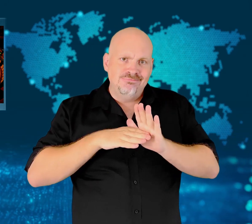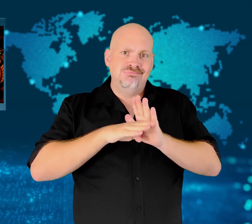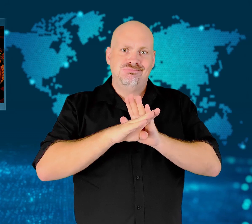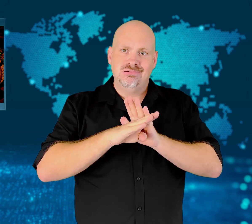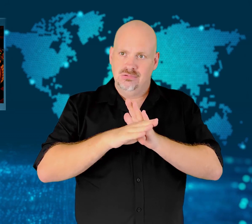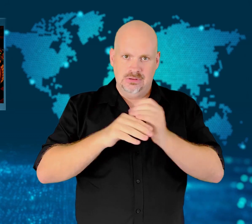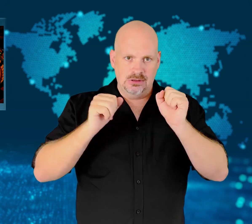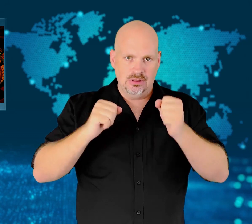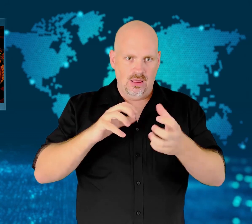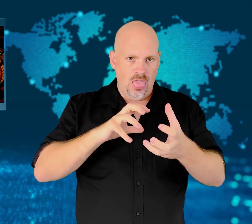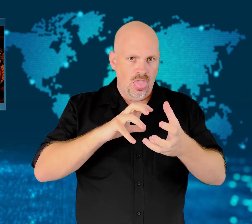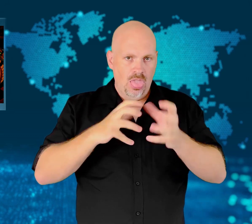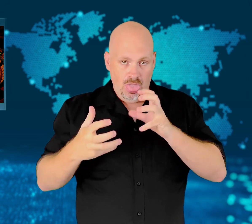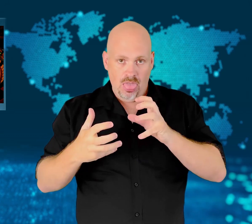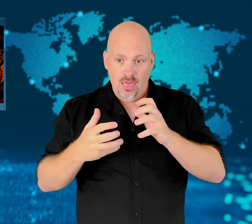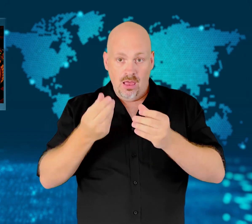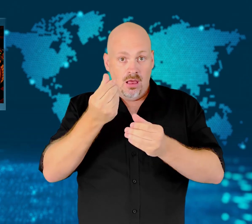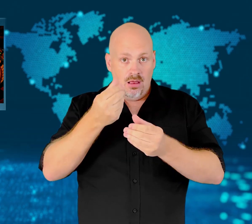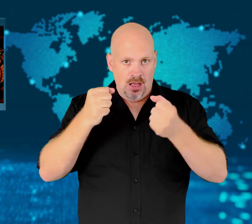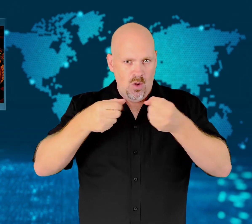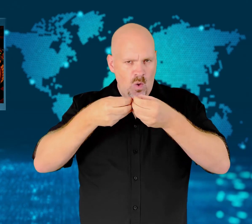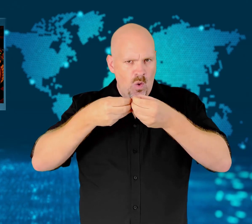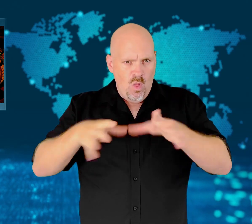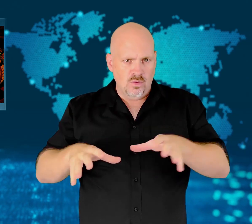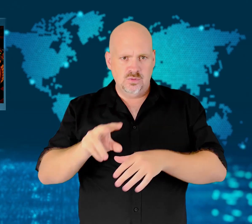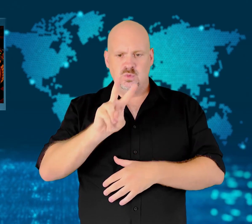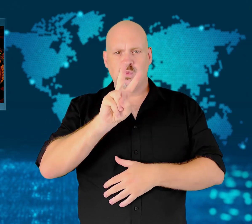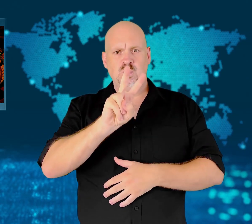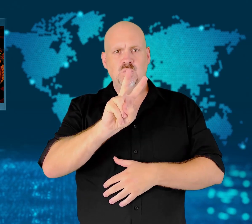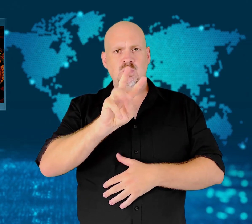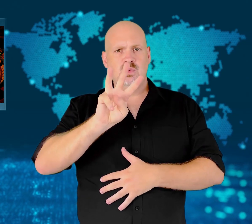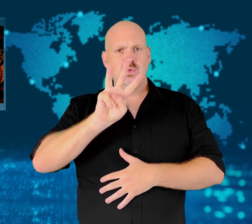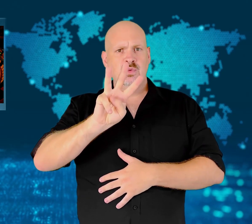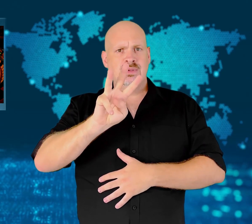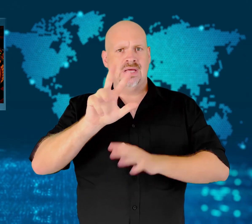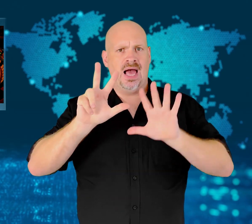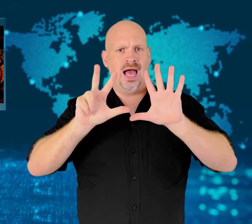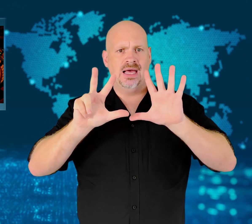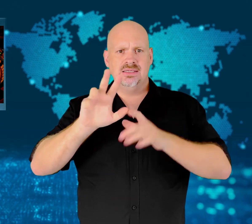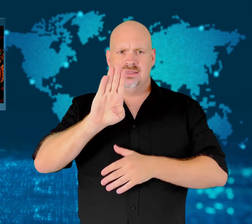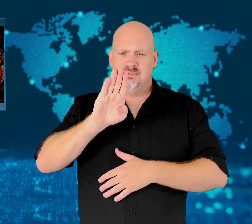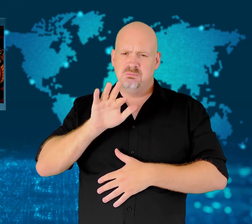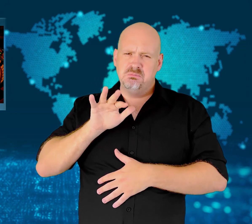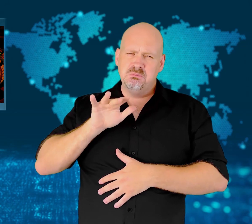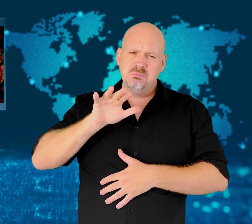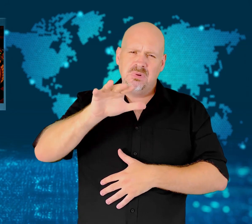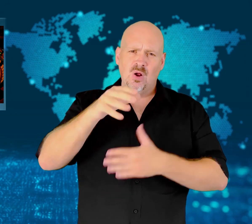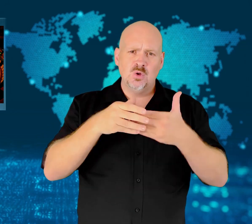If Italy's reforms don't continue, it could mean a loss of around